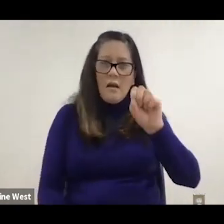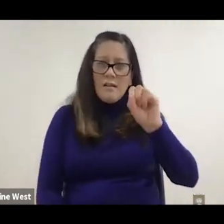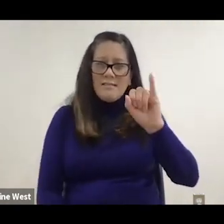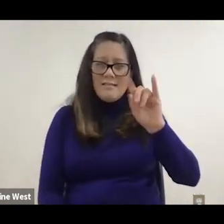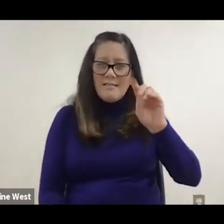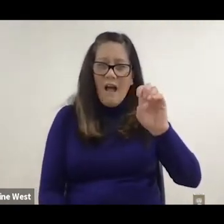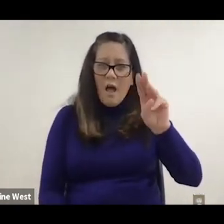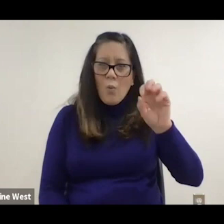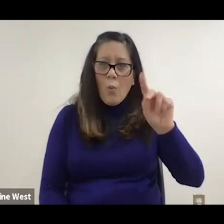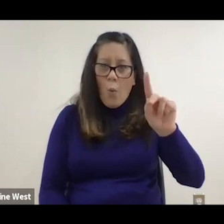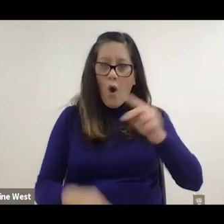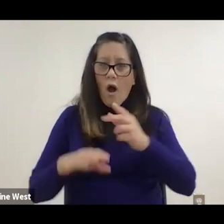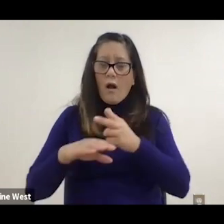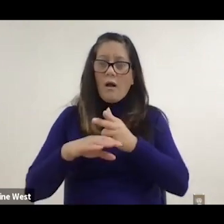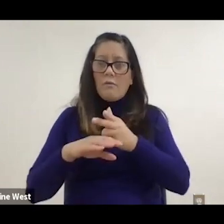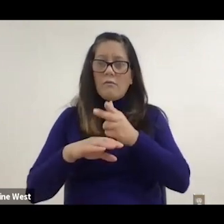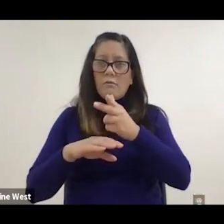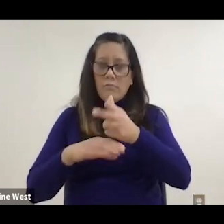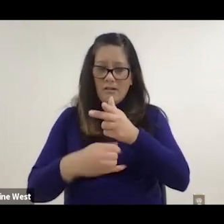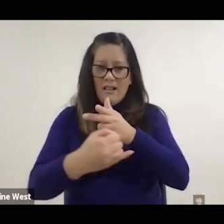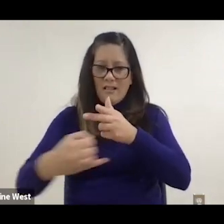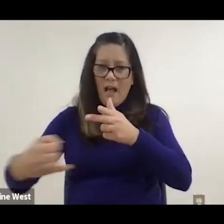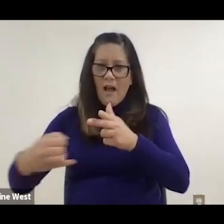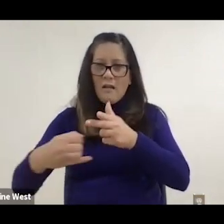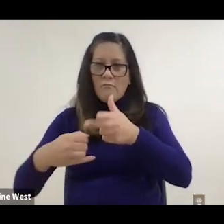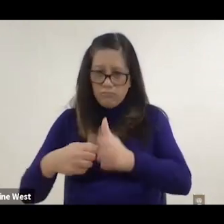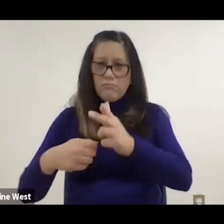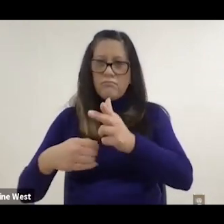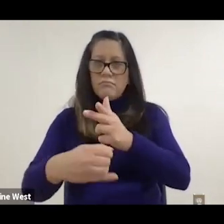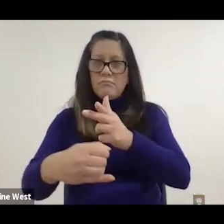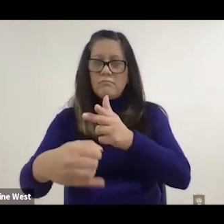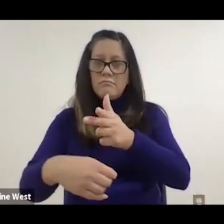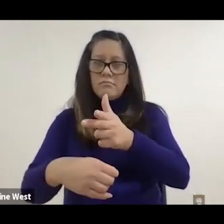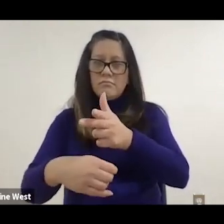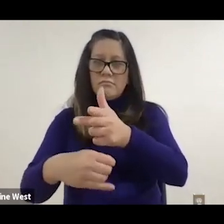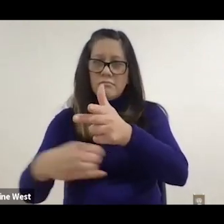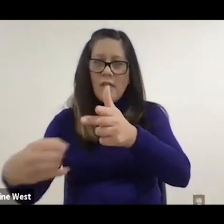things hit the casters 1st and the caster wheels tend to be smaller and